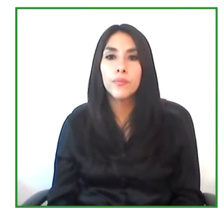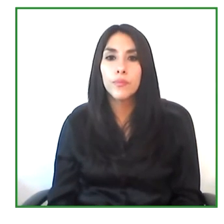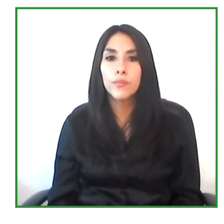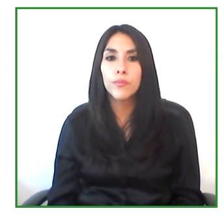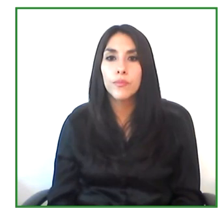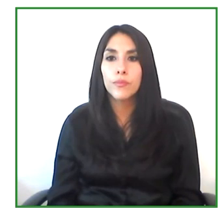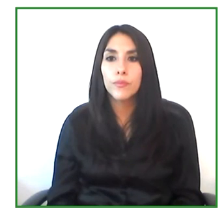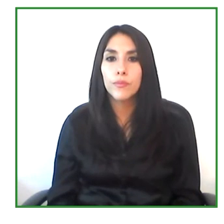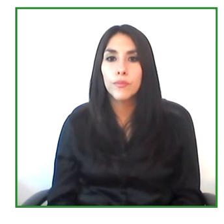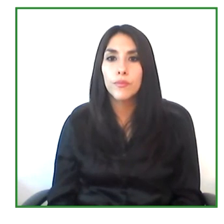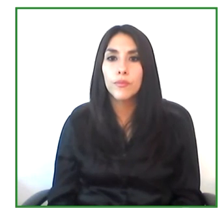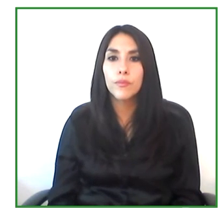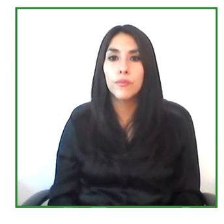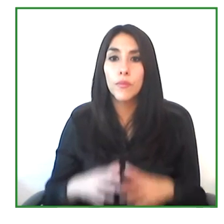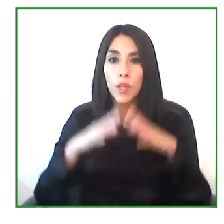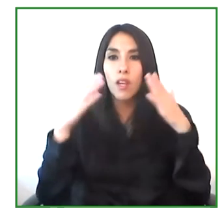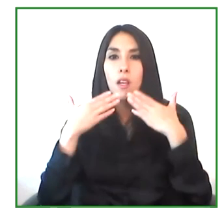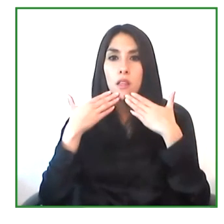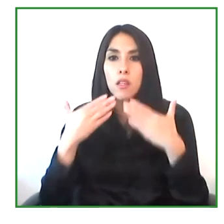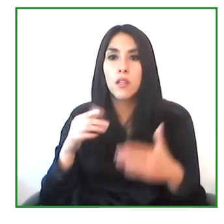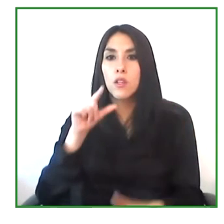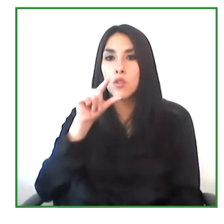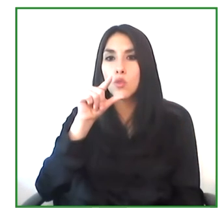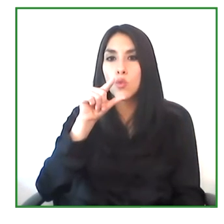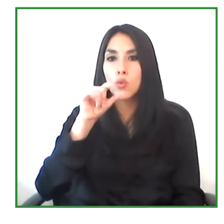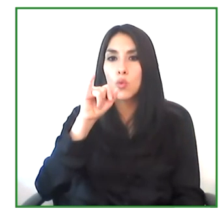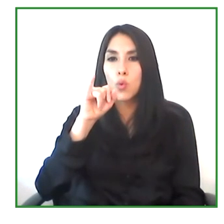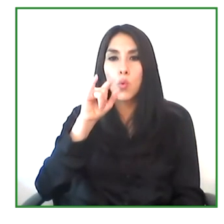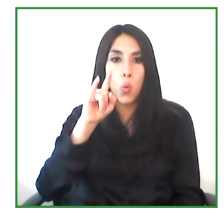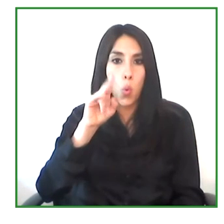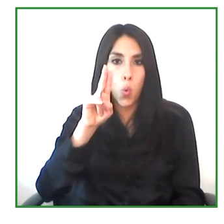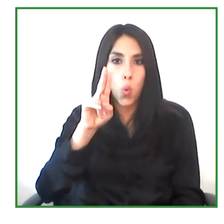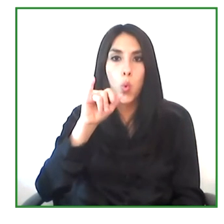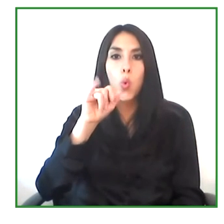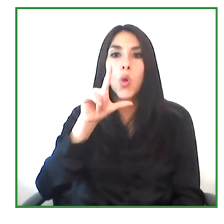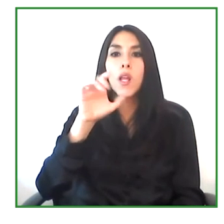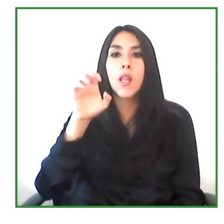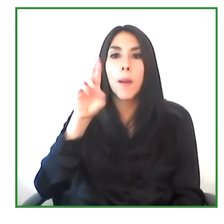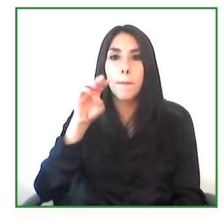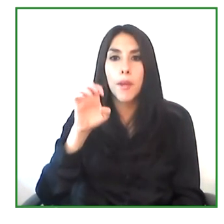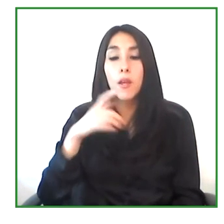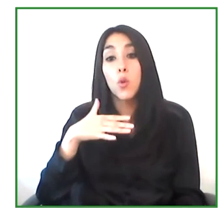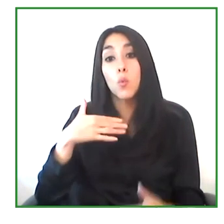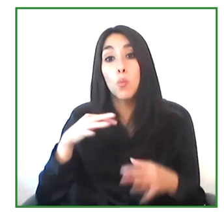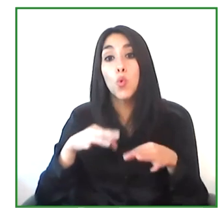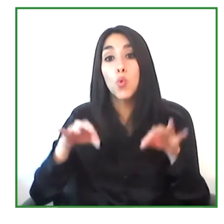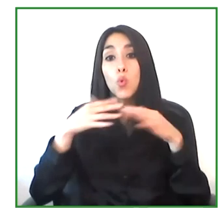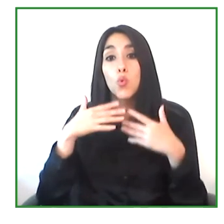Thank you so much, Guilherme, as as you said, it's very important that the social partner,